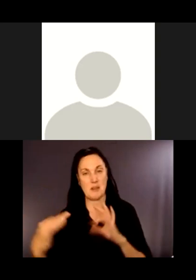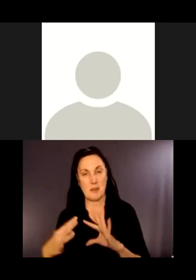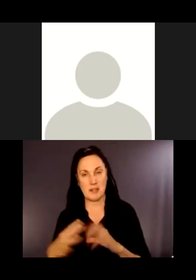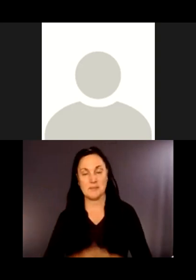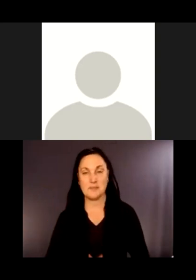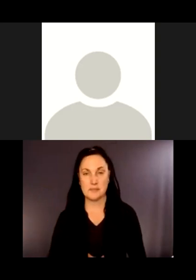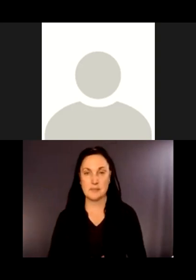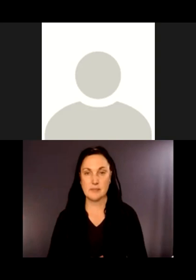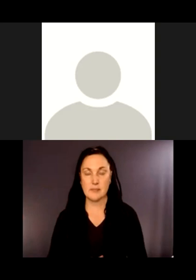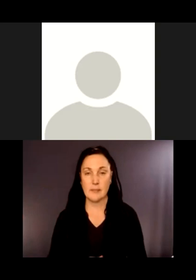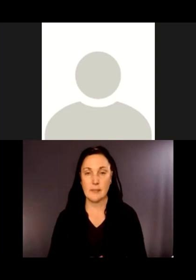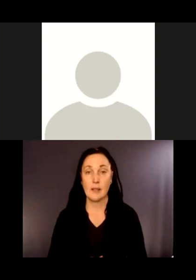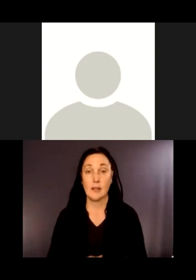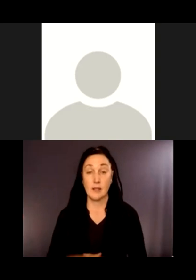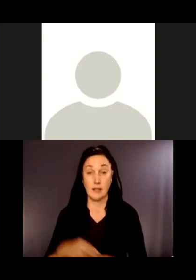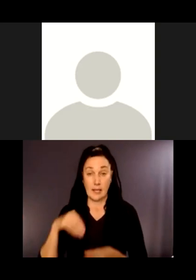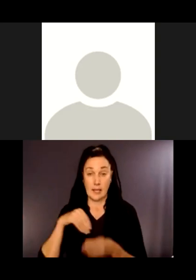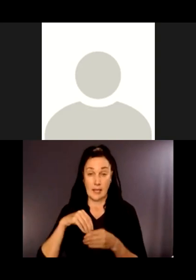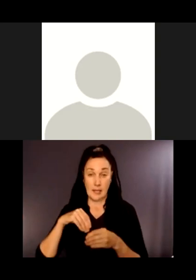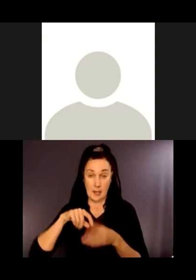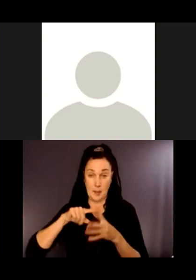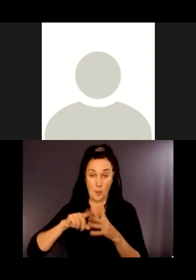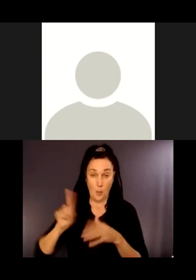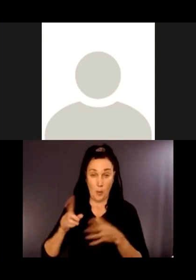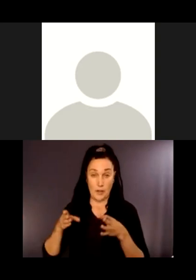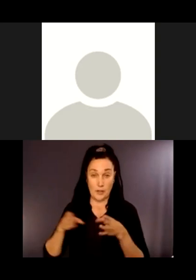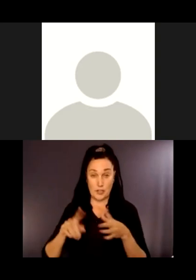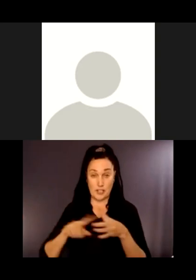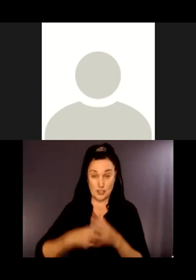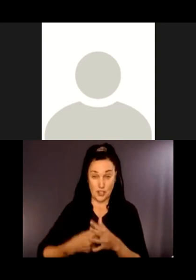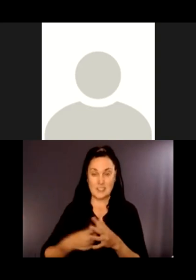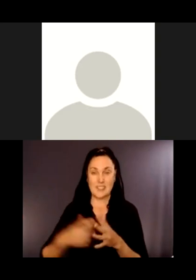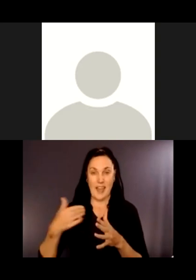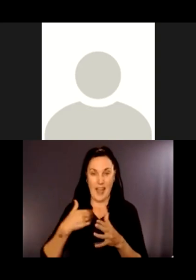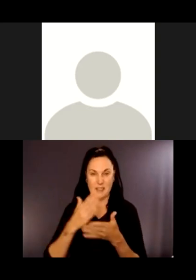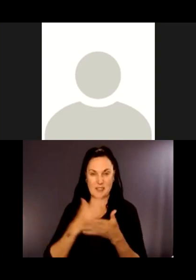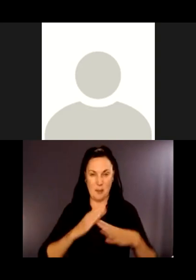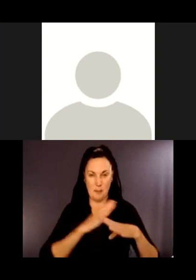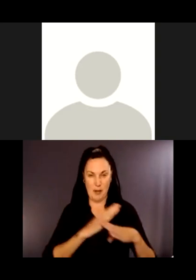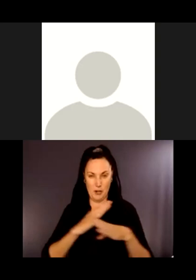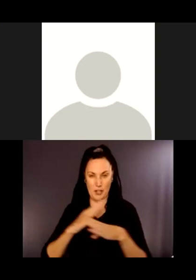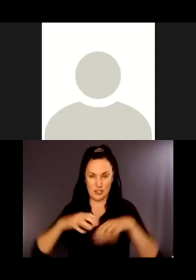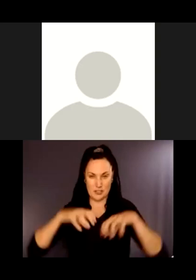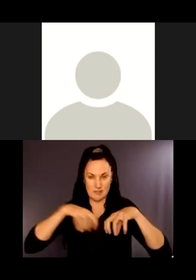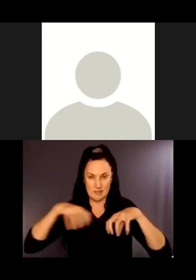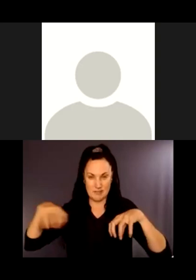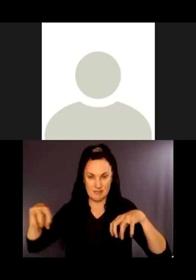There are ballards in the beginning of that trail you hope would be a barrier, but as a park manager, you know we may